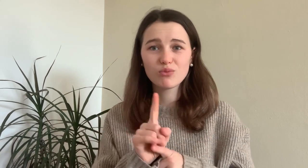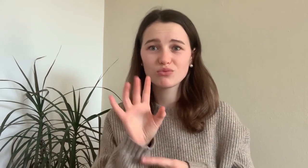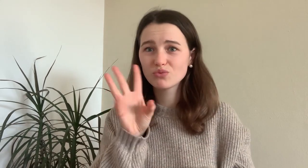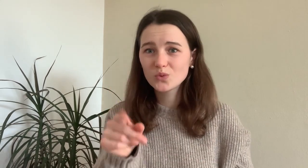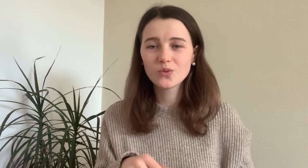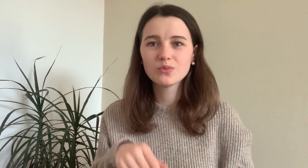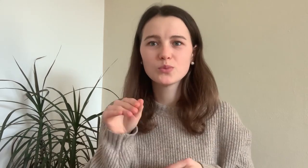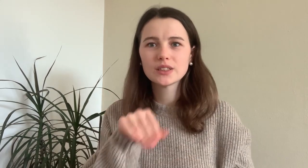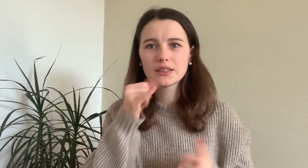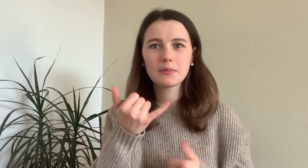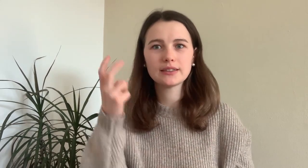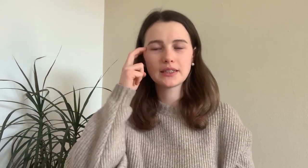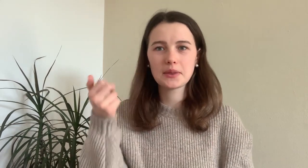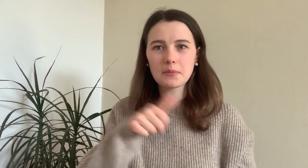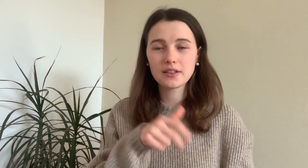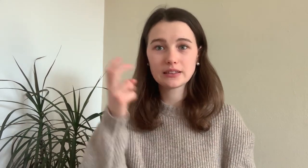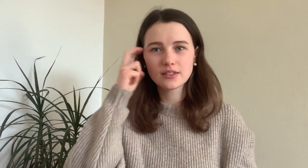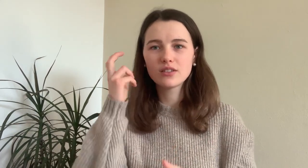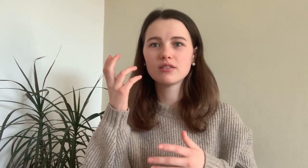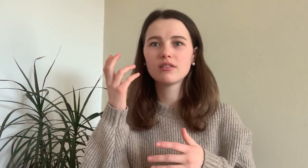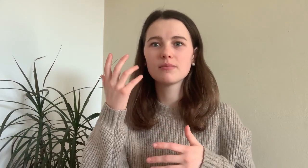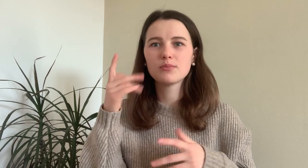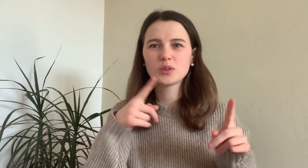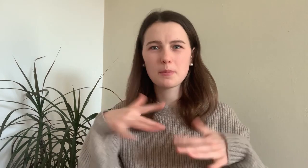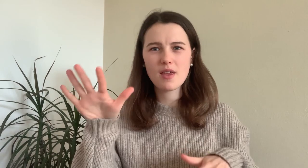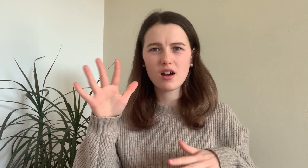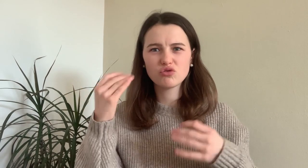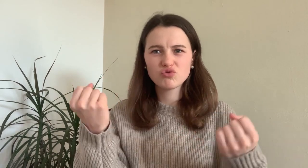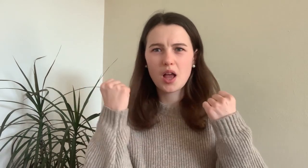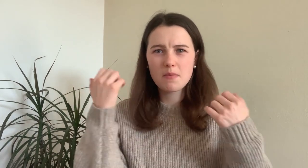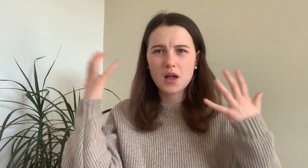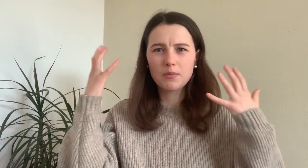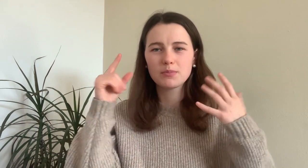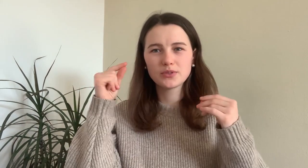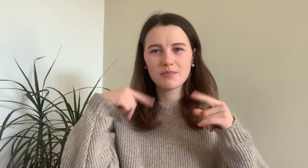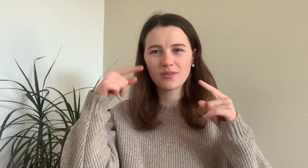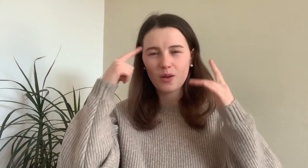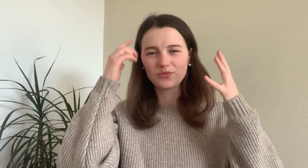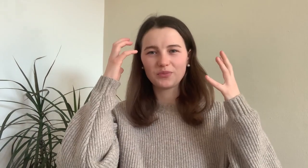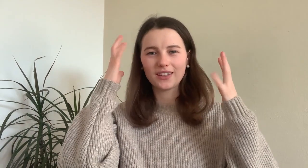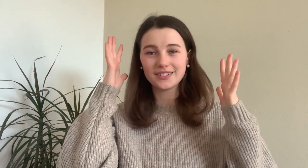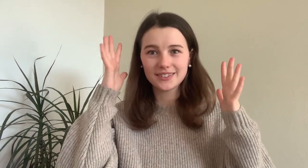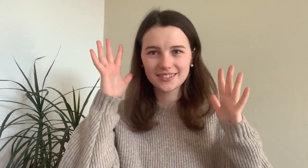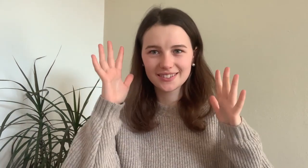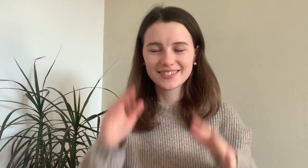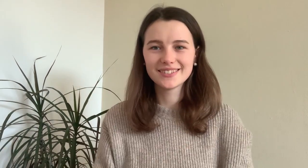That´s beautiful too. I don´t always have to have my processor on. With my CI on the music is very strong and I easily get a headache.